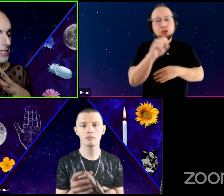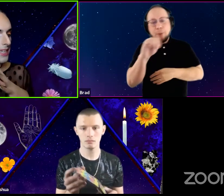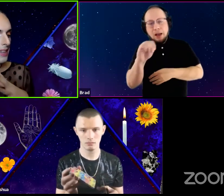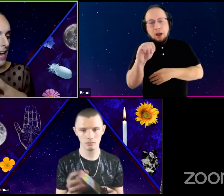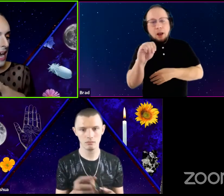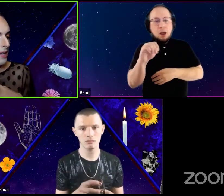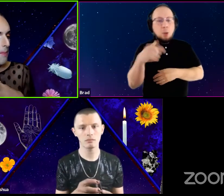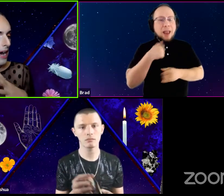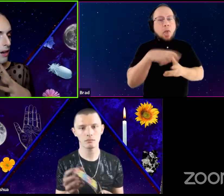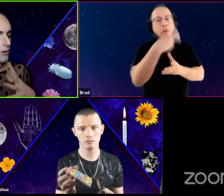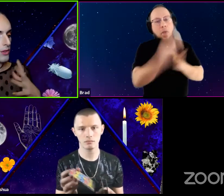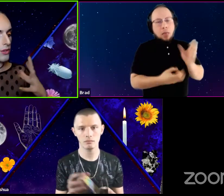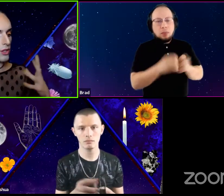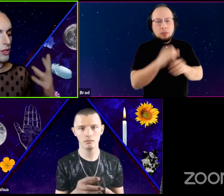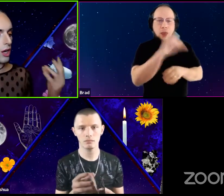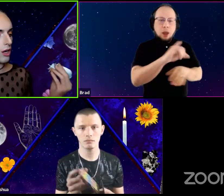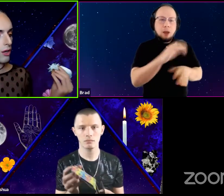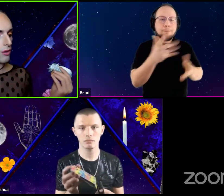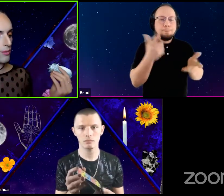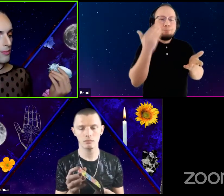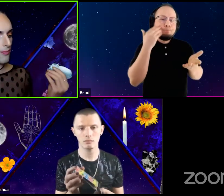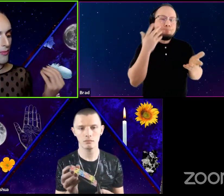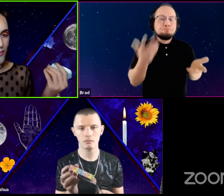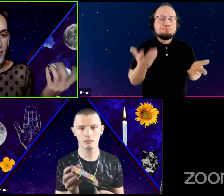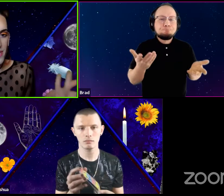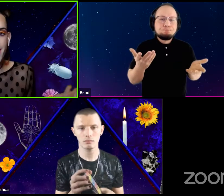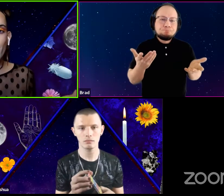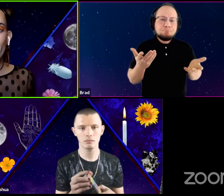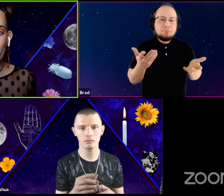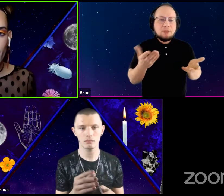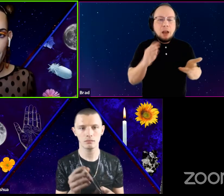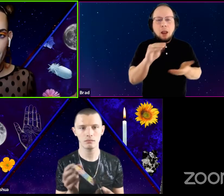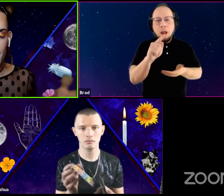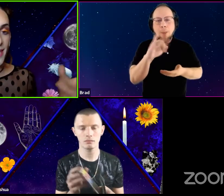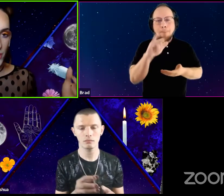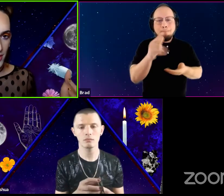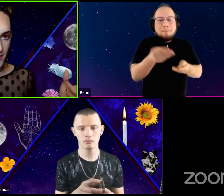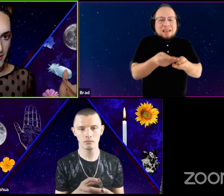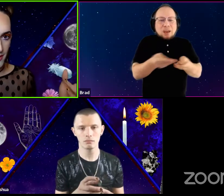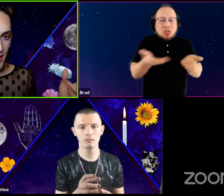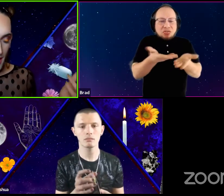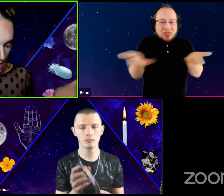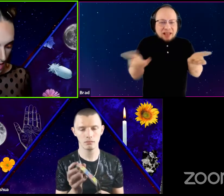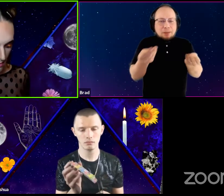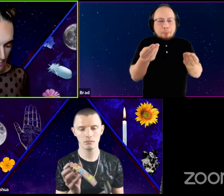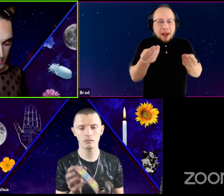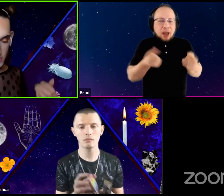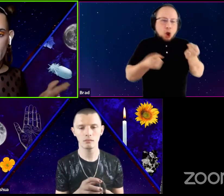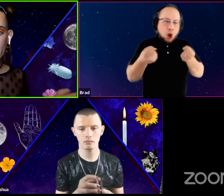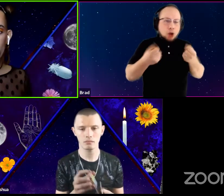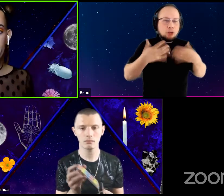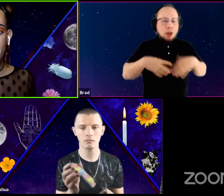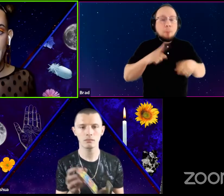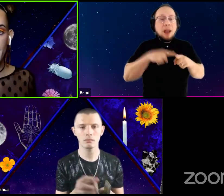It's a lot about, you know, material possessions. But the poet here is saying like,